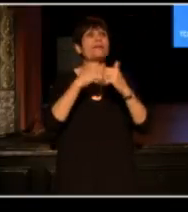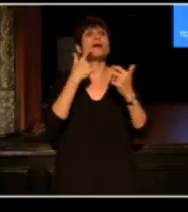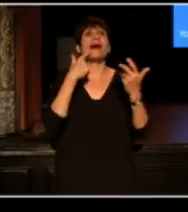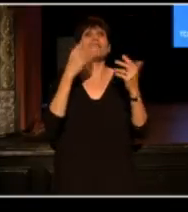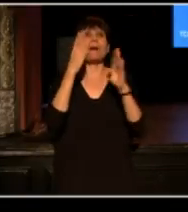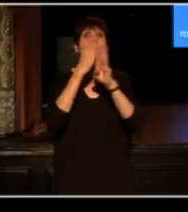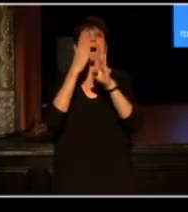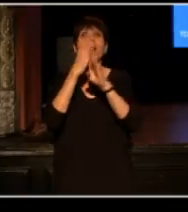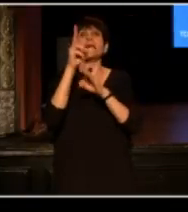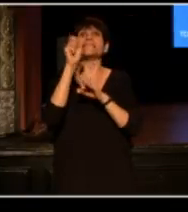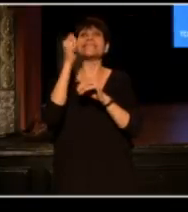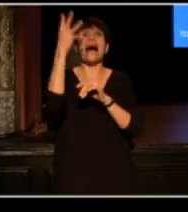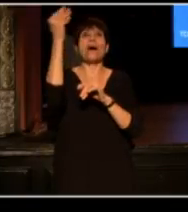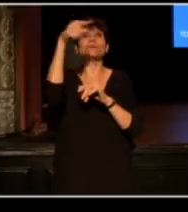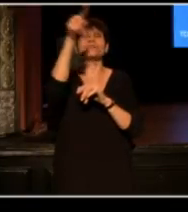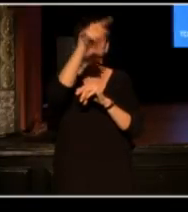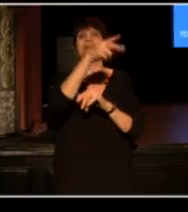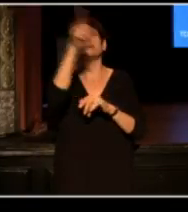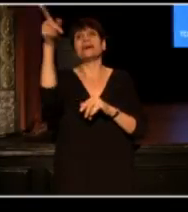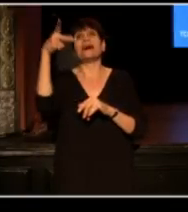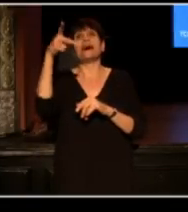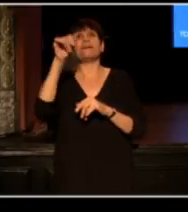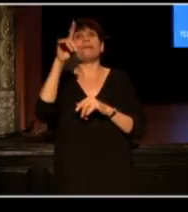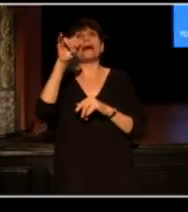that will take you to Pandemonium at TCG.